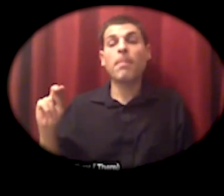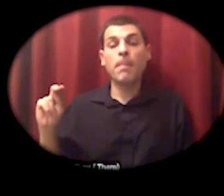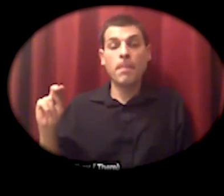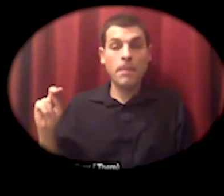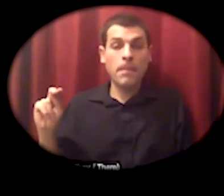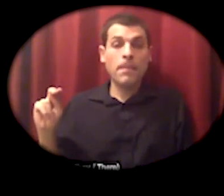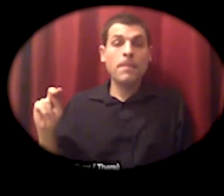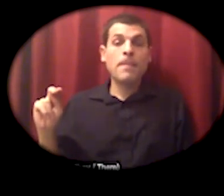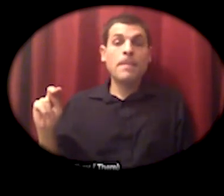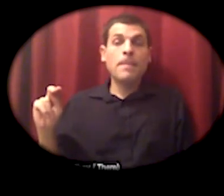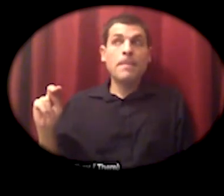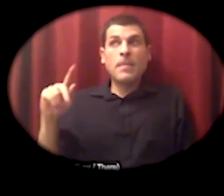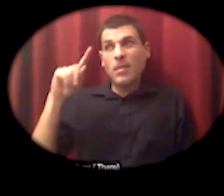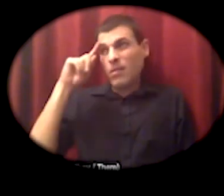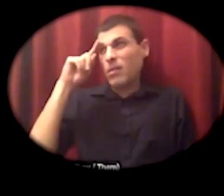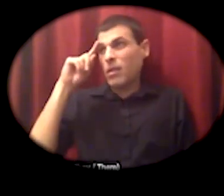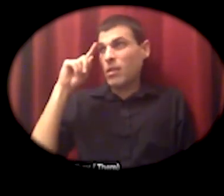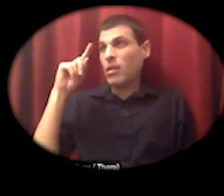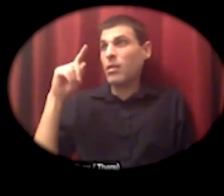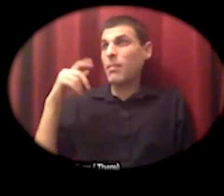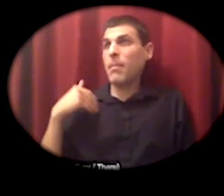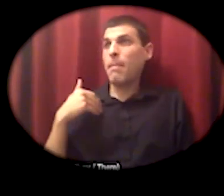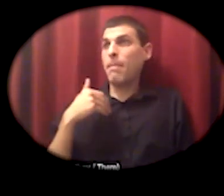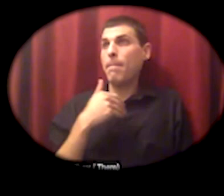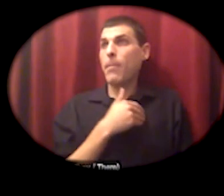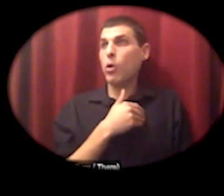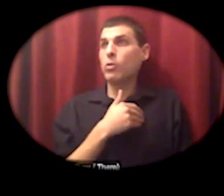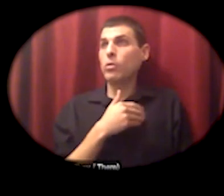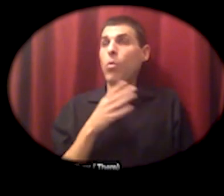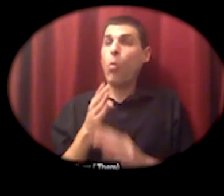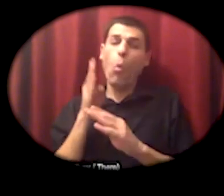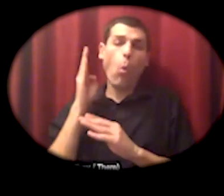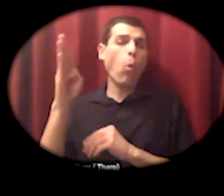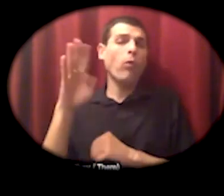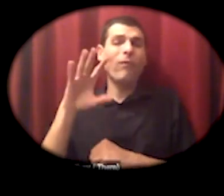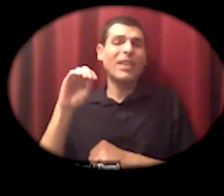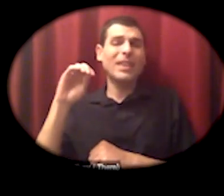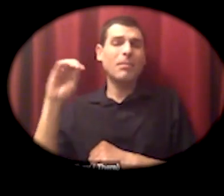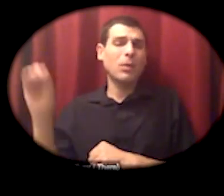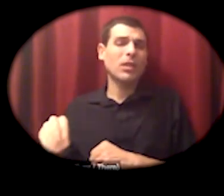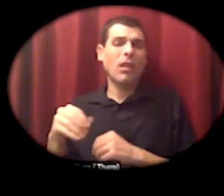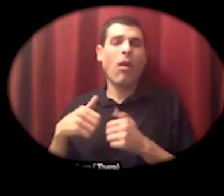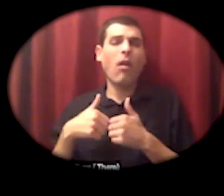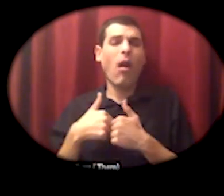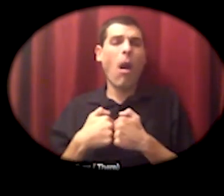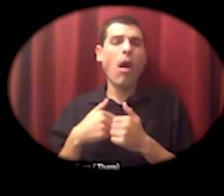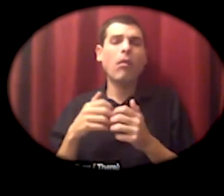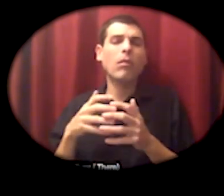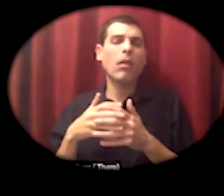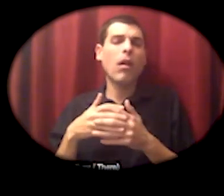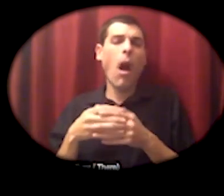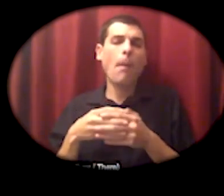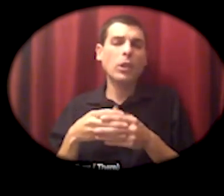i think over 50% of their members are amish and mennonite farmers and together they pool